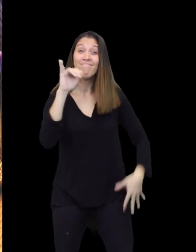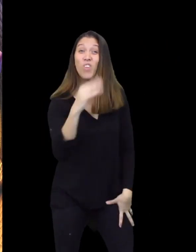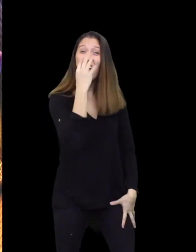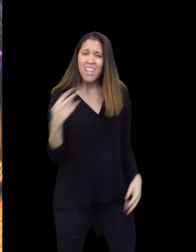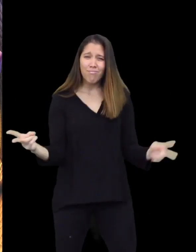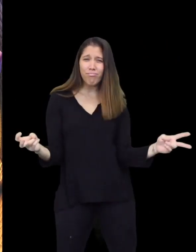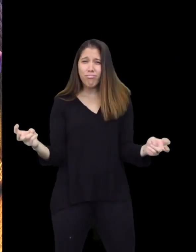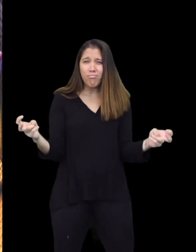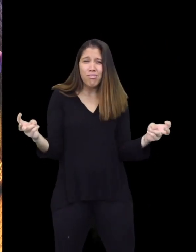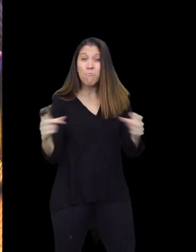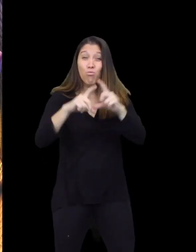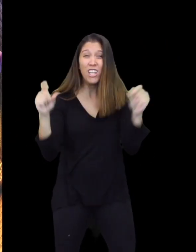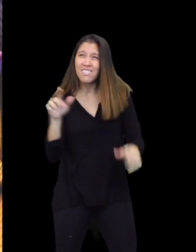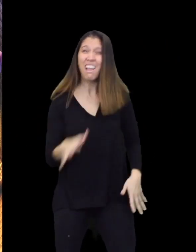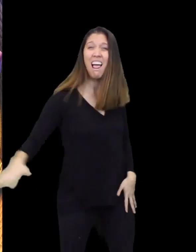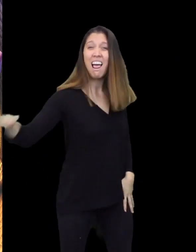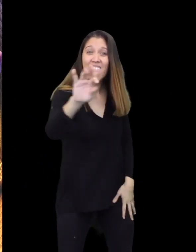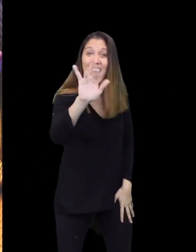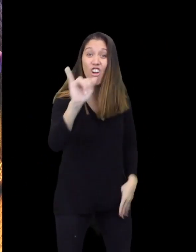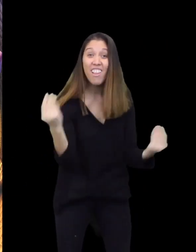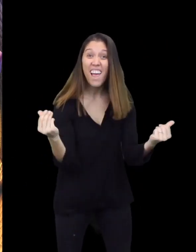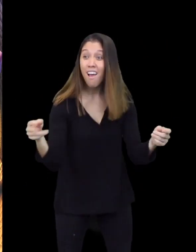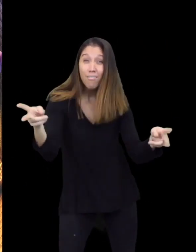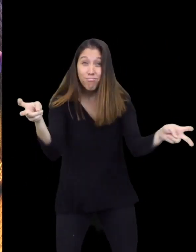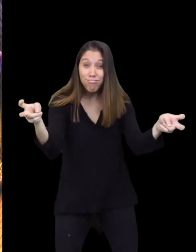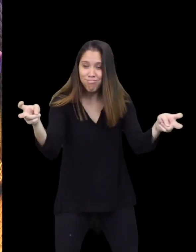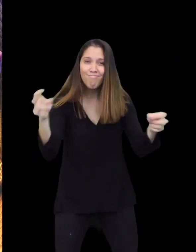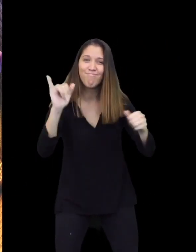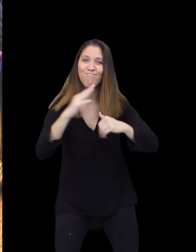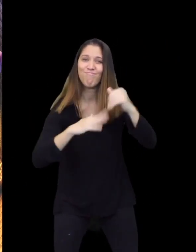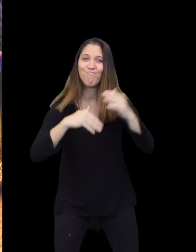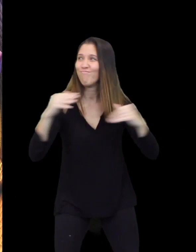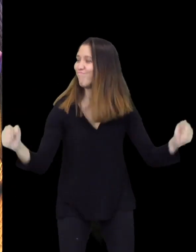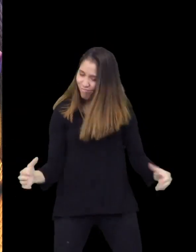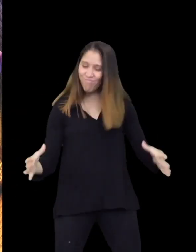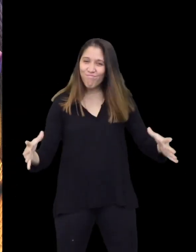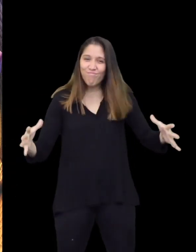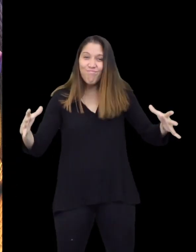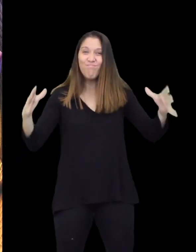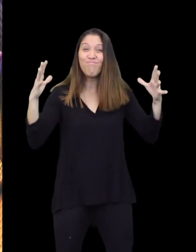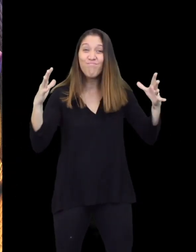The Wolf stole bricks from Fairyland and used these bricks to build this wall!